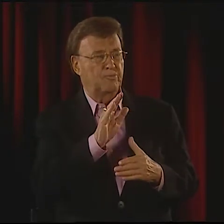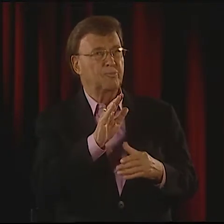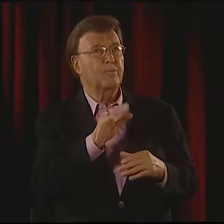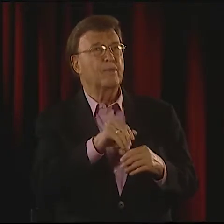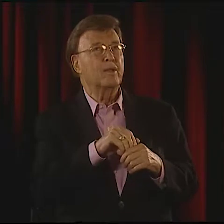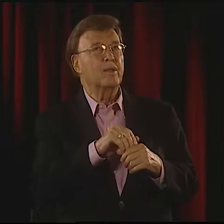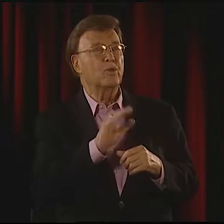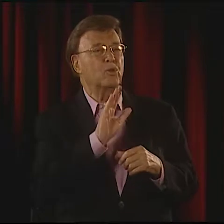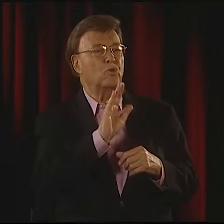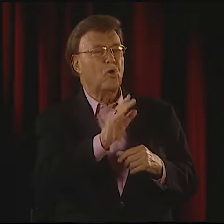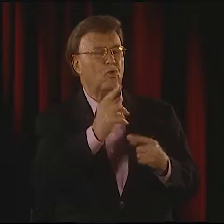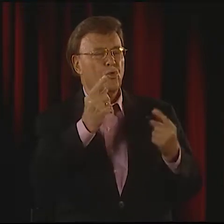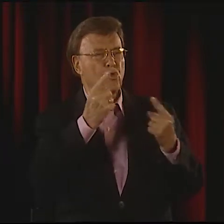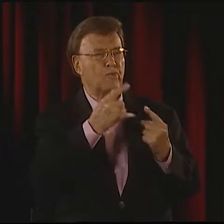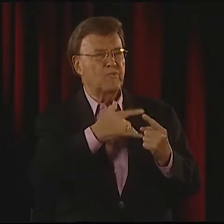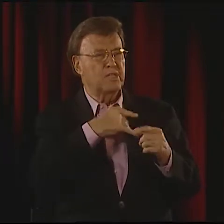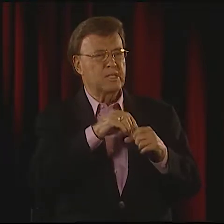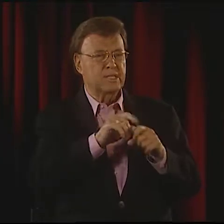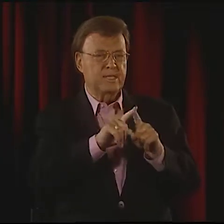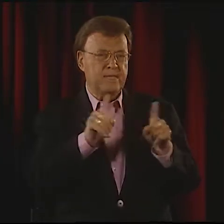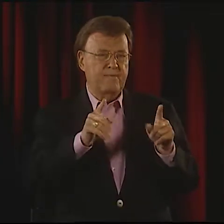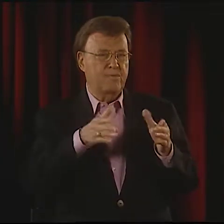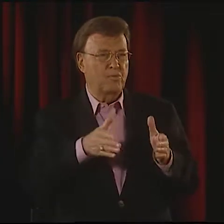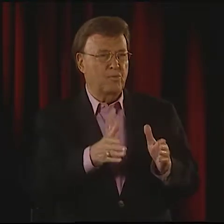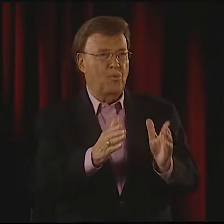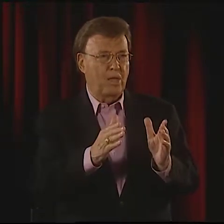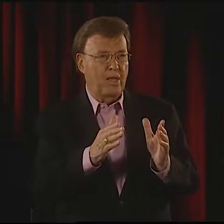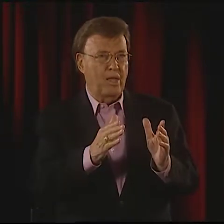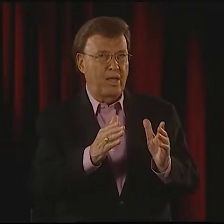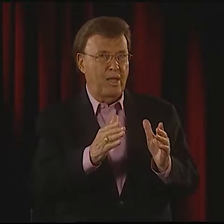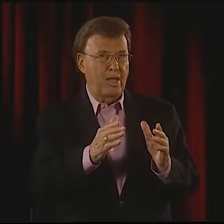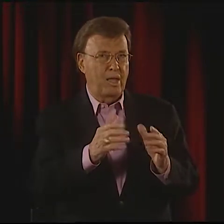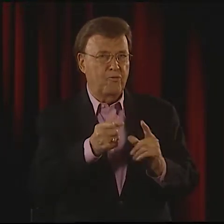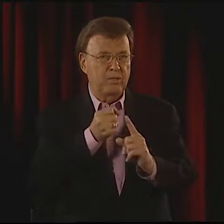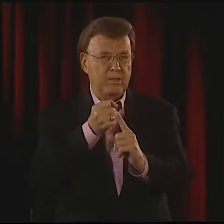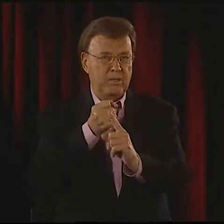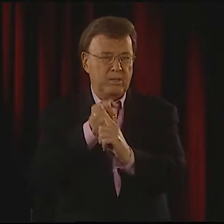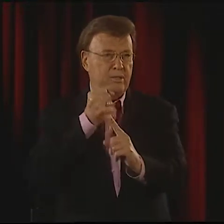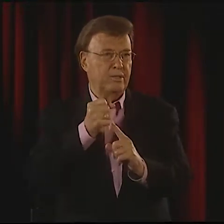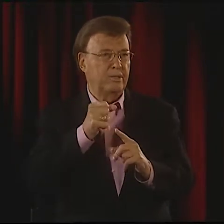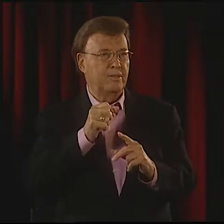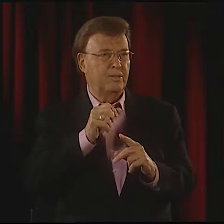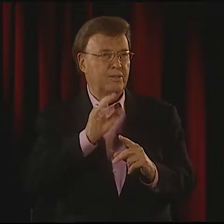SHARING YOUR THOUGHTS AND FEELINGS IN A DIFFERENT WAY